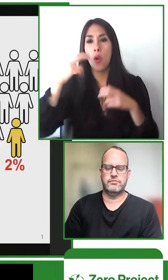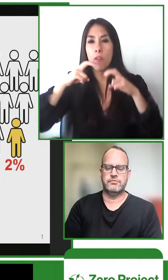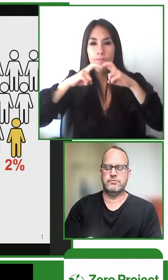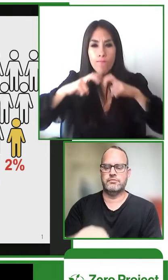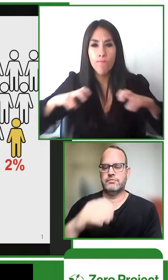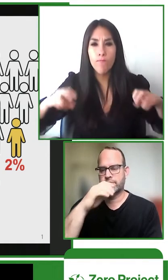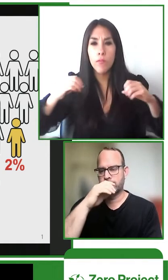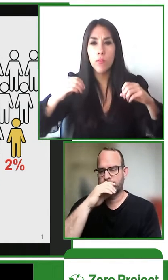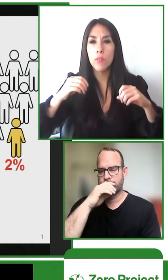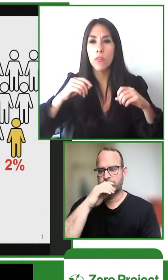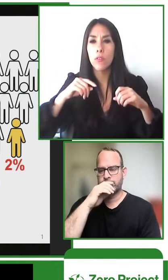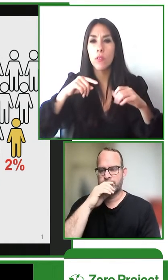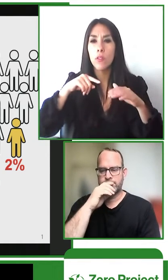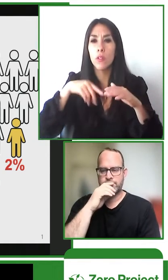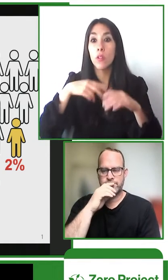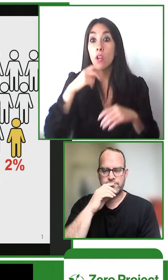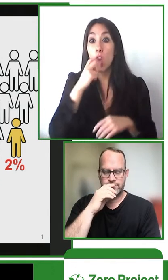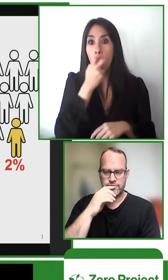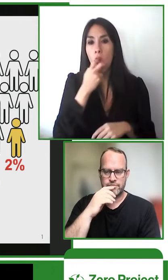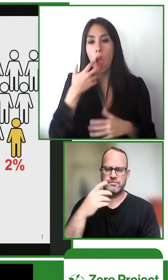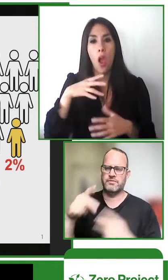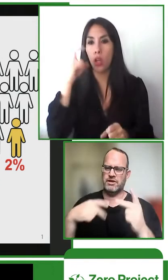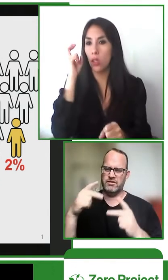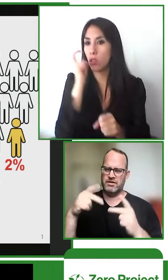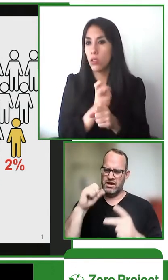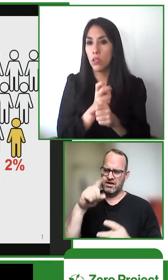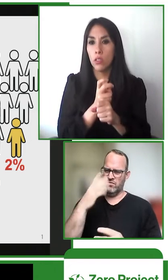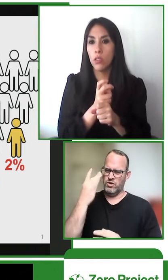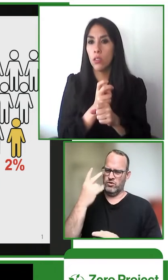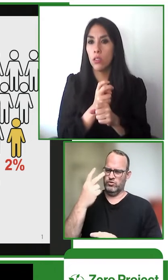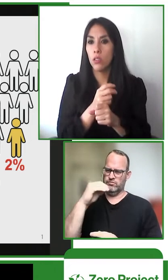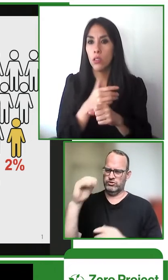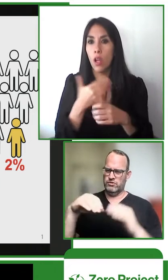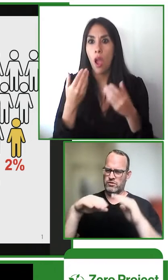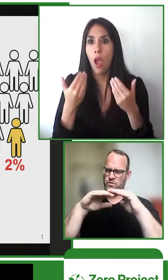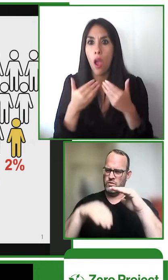get through their education to get jobs and to live independently